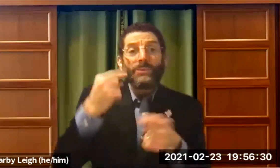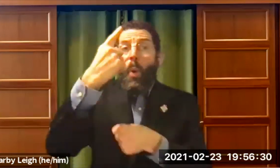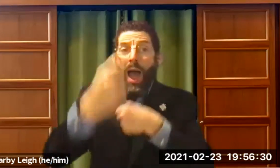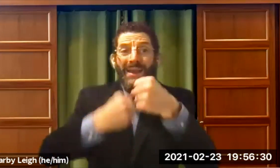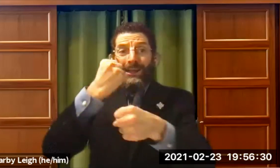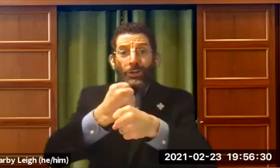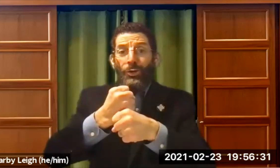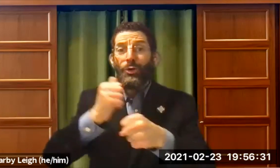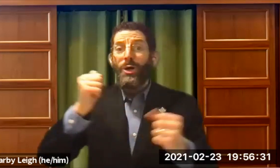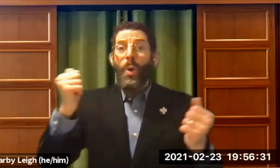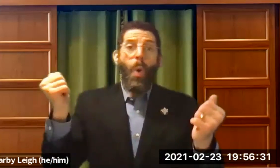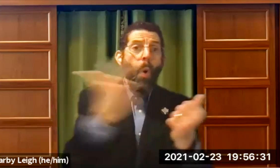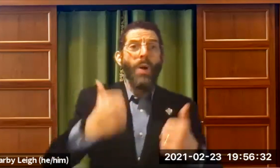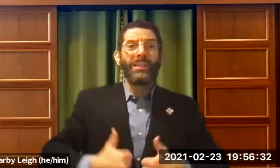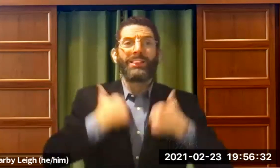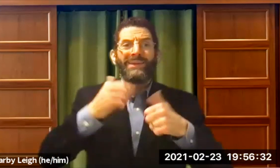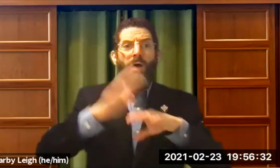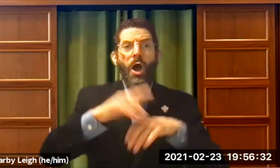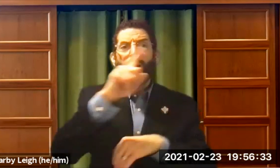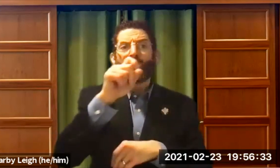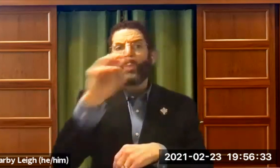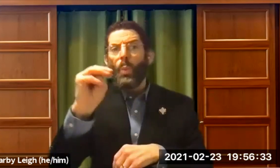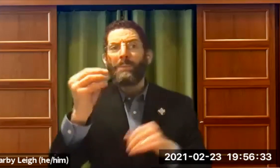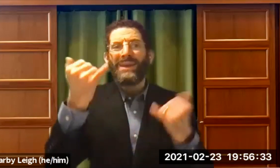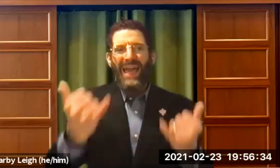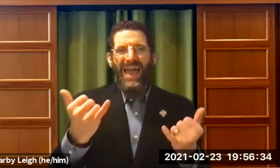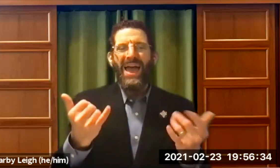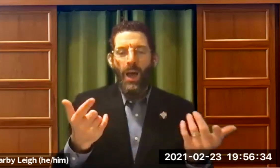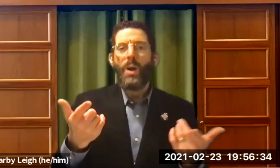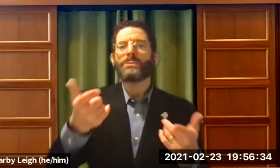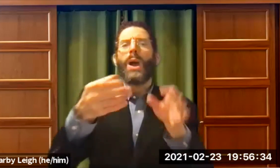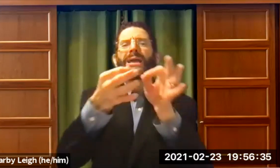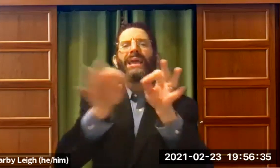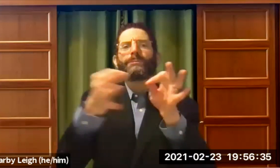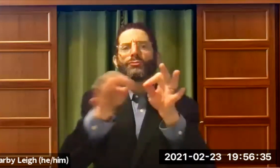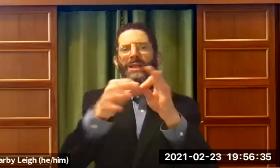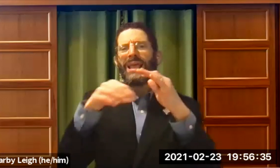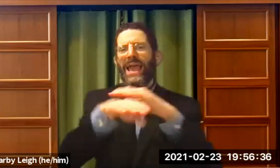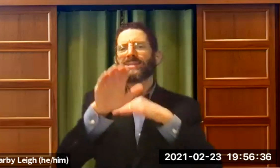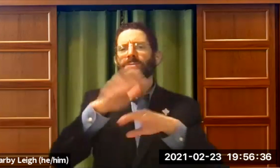. So I've been there for a year. And we all live on Zoom now.